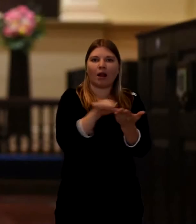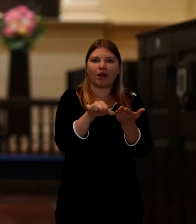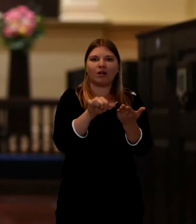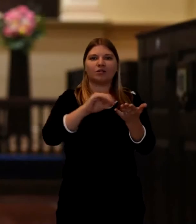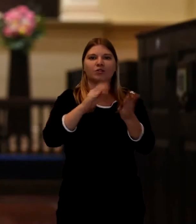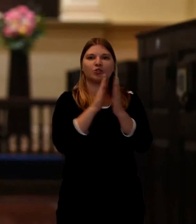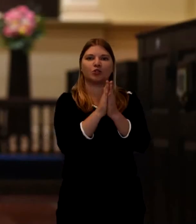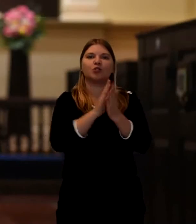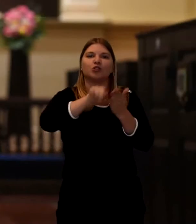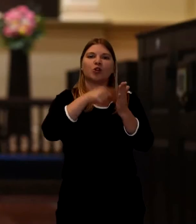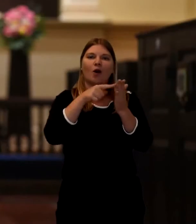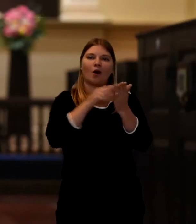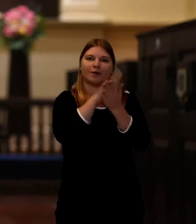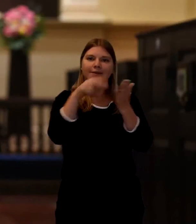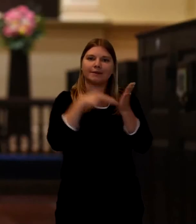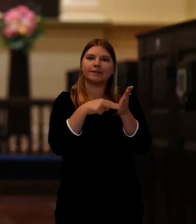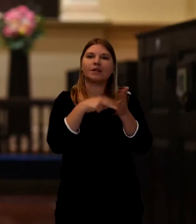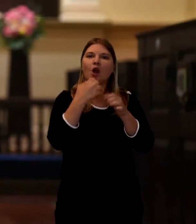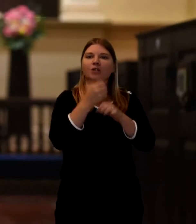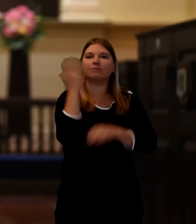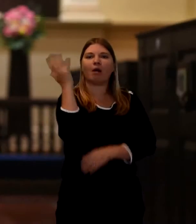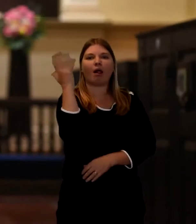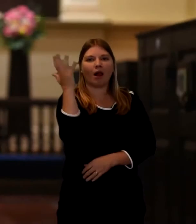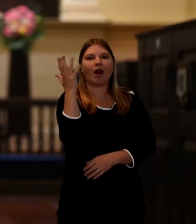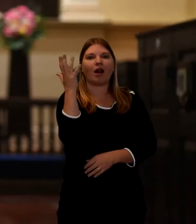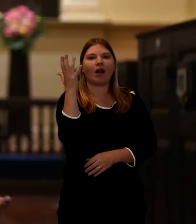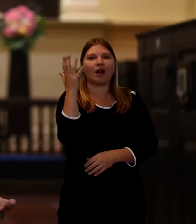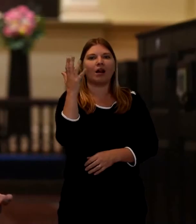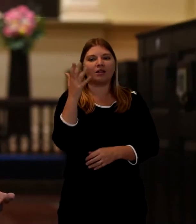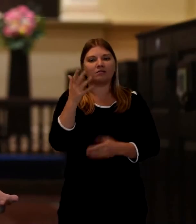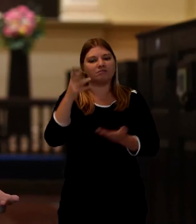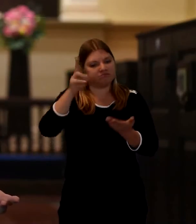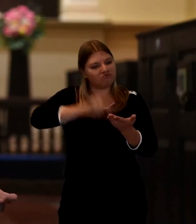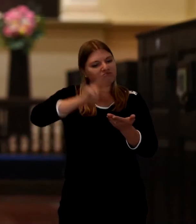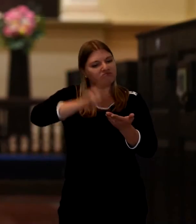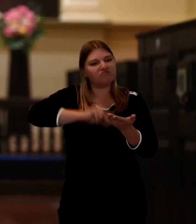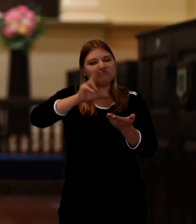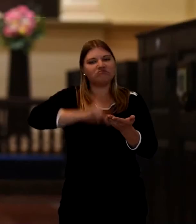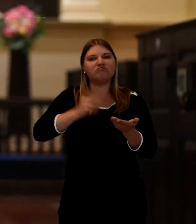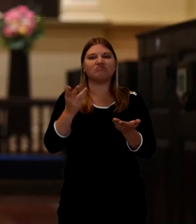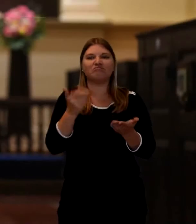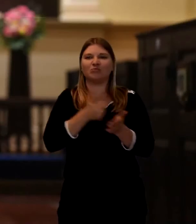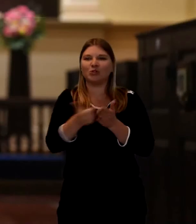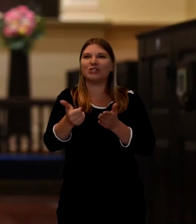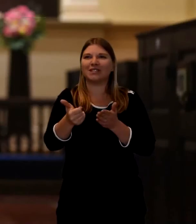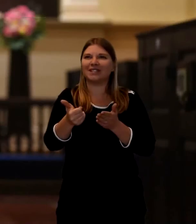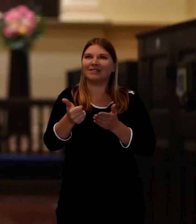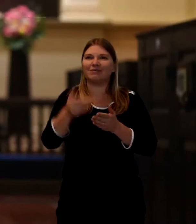That reminds us that the heaven is a multifaceted place and everybody can find a home there.